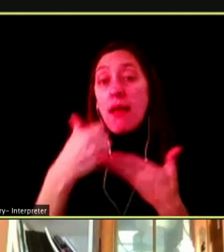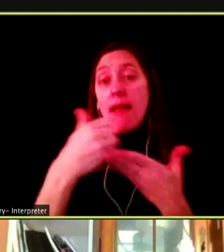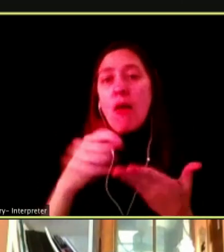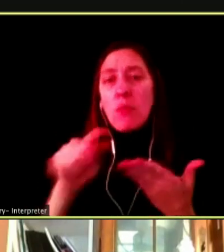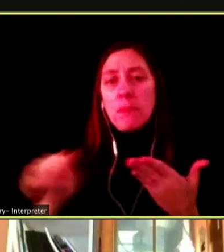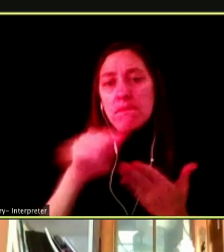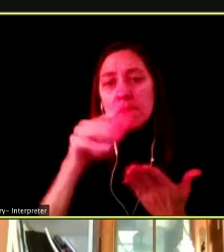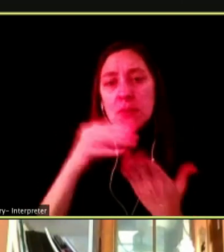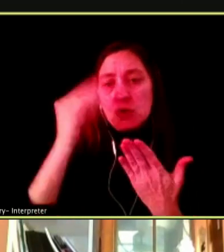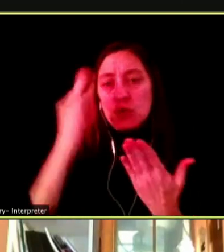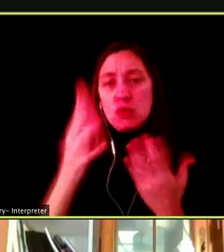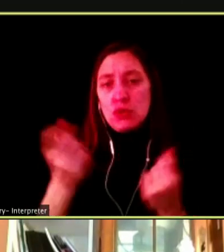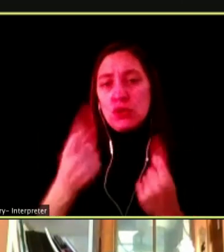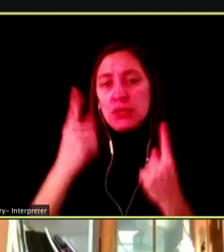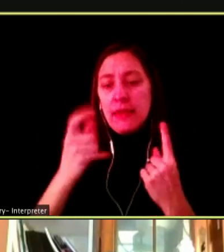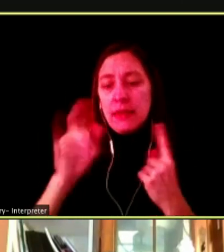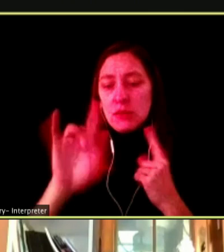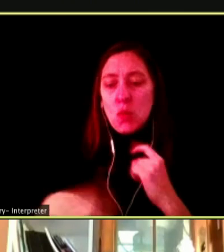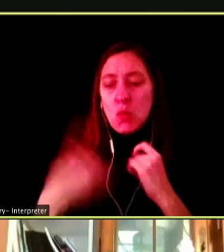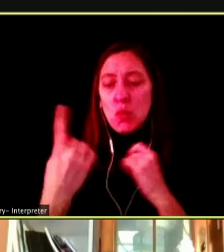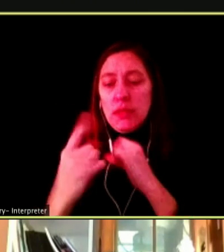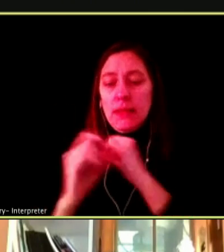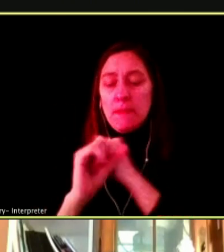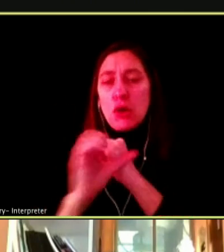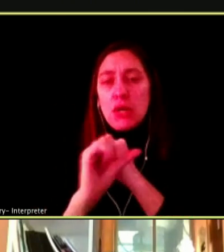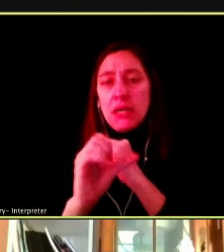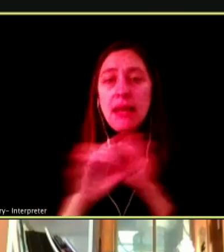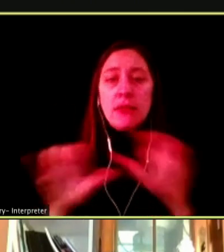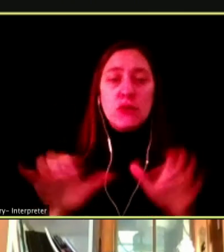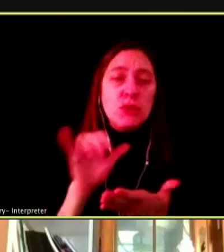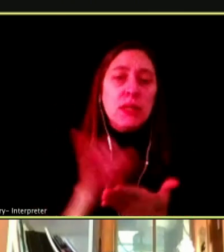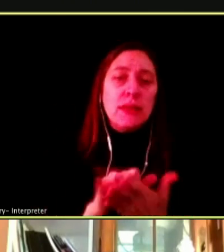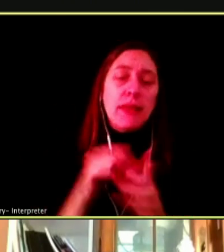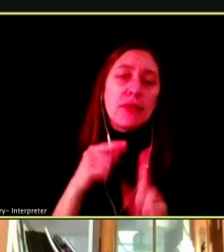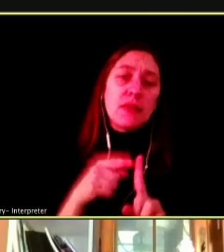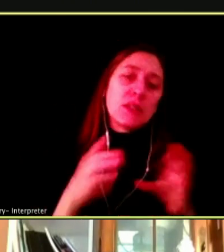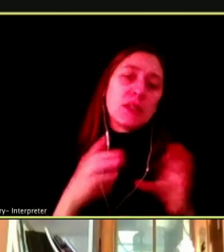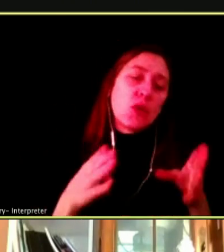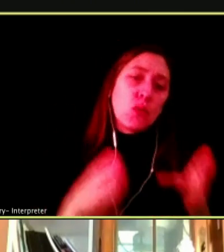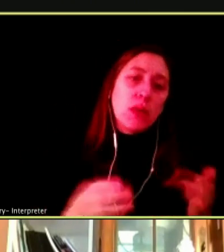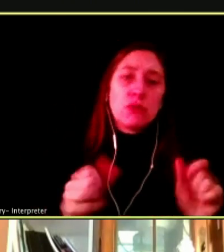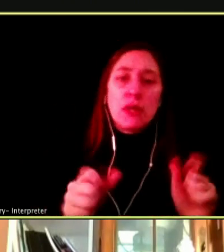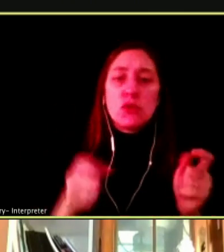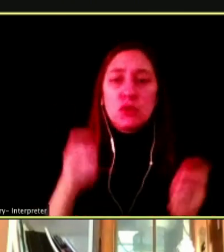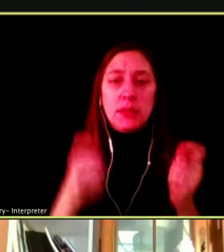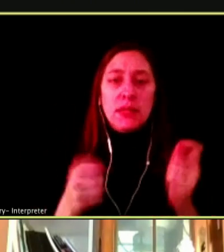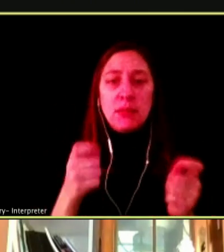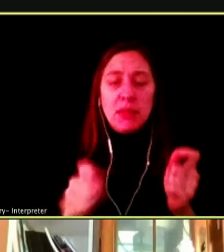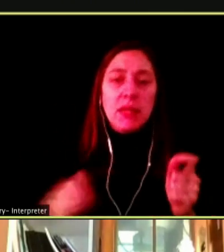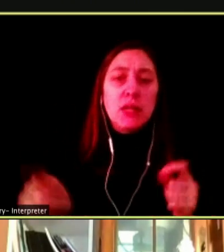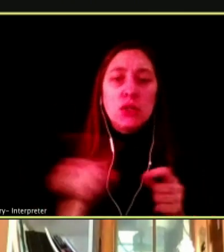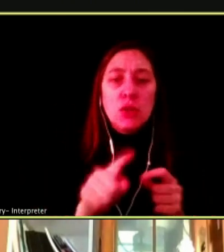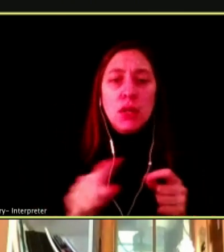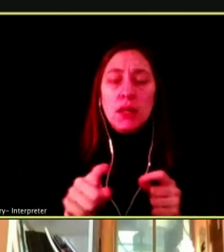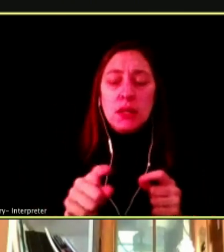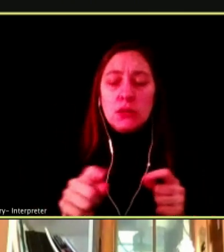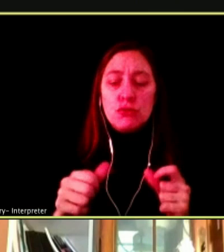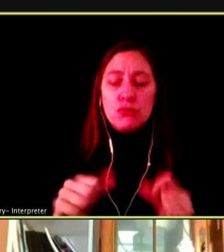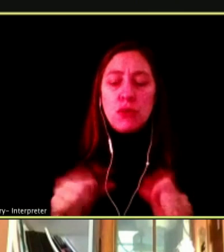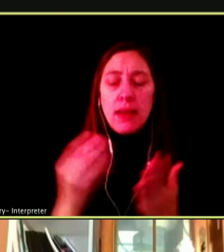THIS IS MARKETING. THEY ARE DOING THIS AS A WAY AND SOME OF THEM ARE TRYING TO MANIPULATE YOU. INTO BUYING THEIR PRODUCTS.